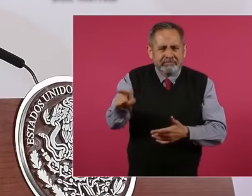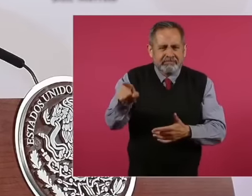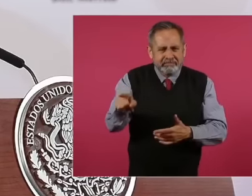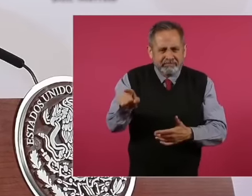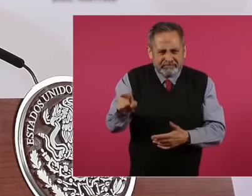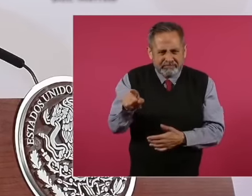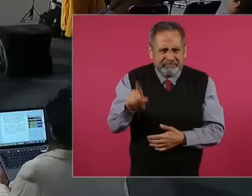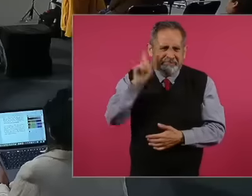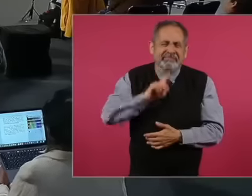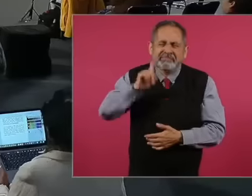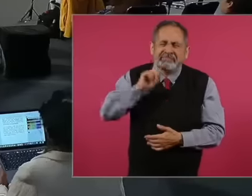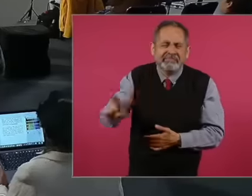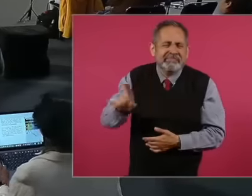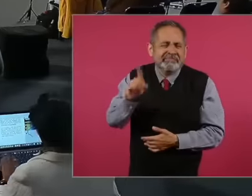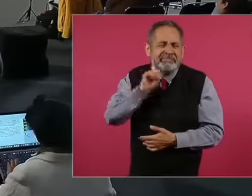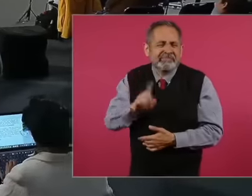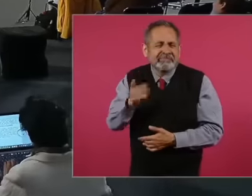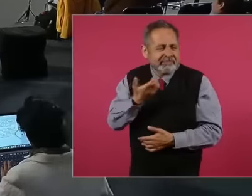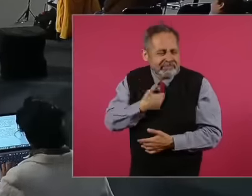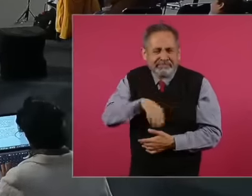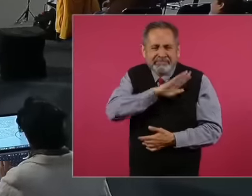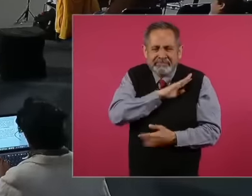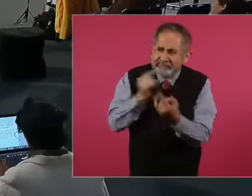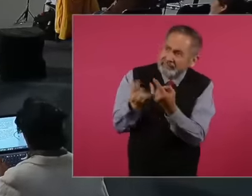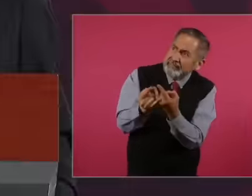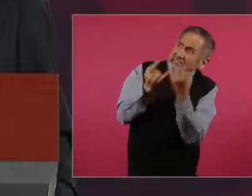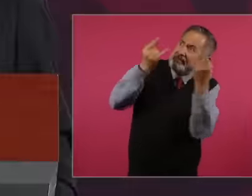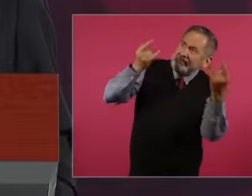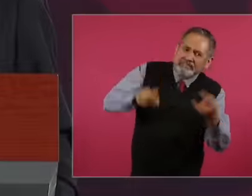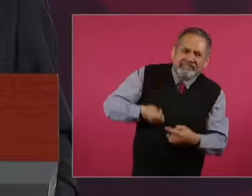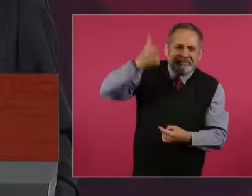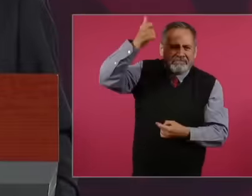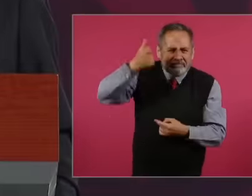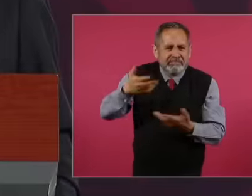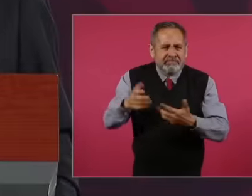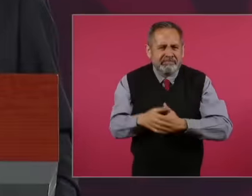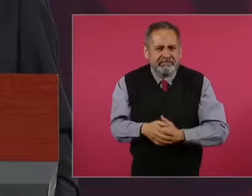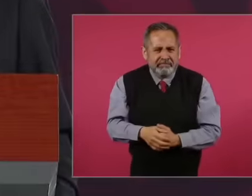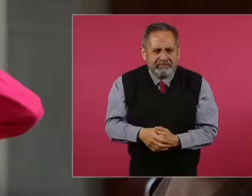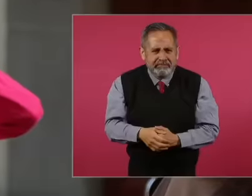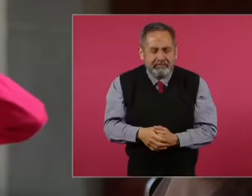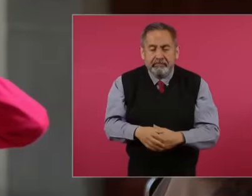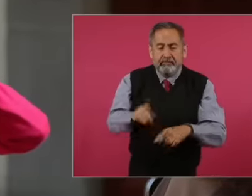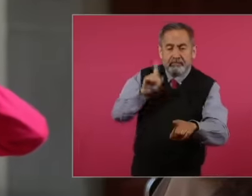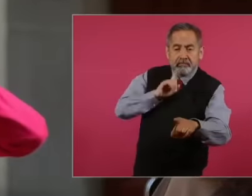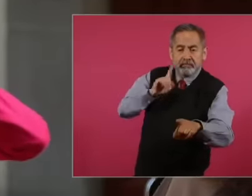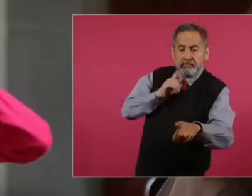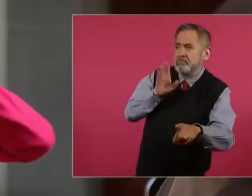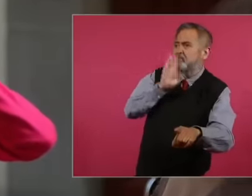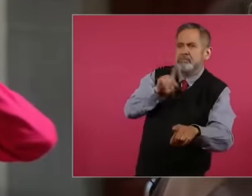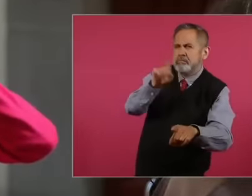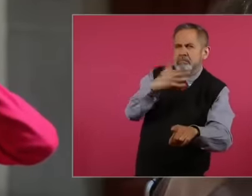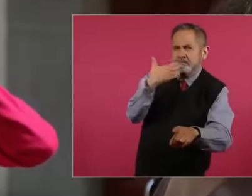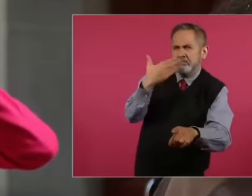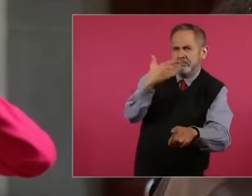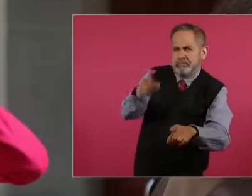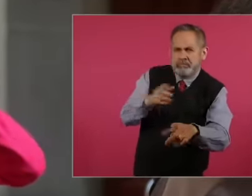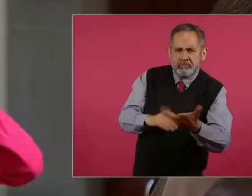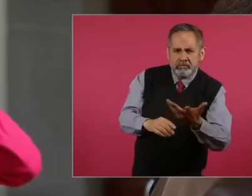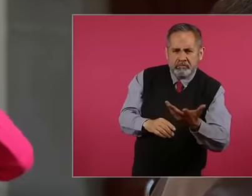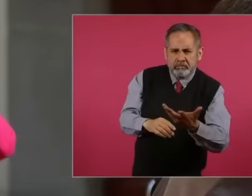president It's historic, it's not bad that you ask for applause and that they ask for applause